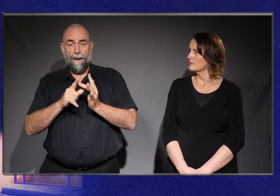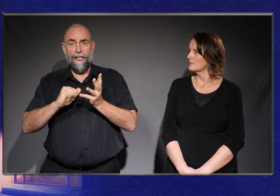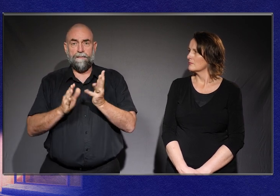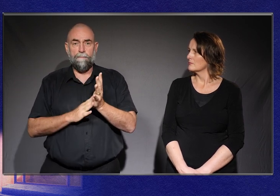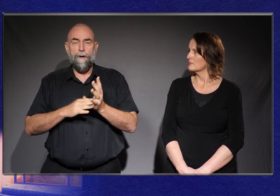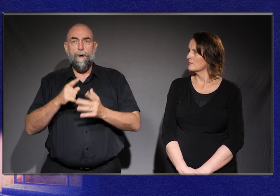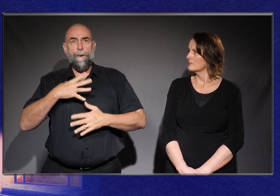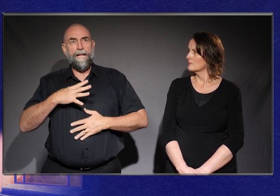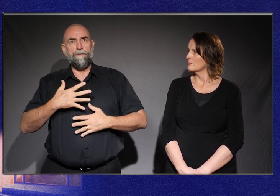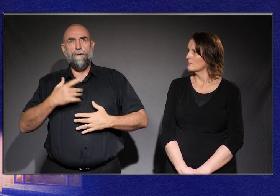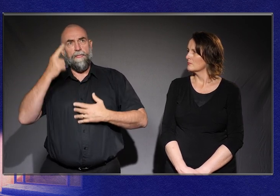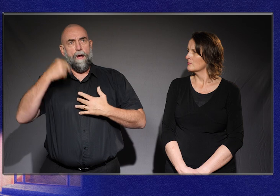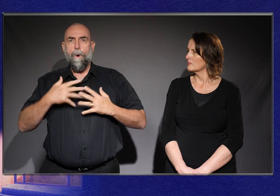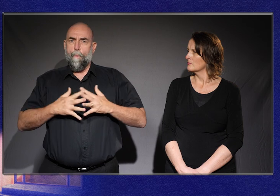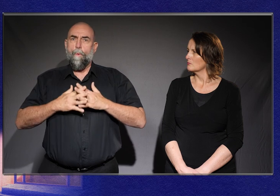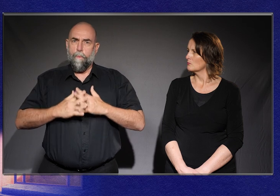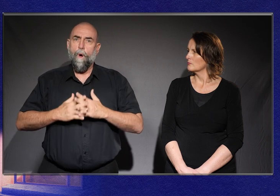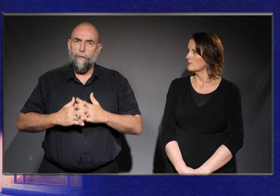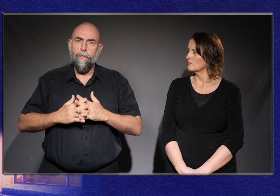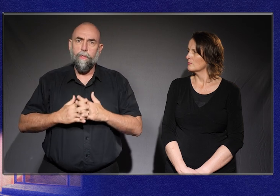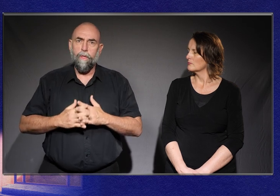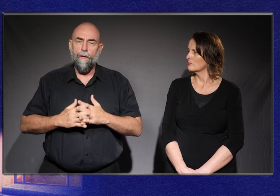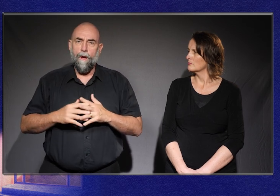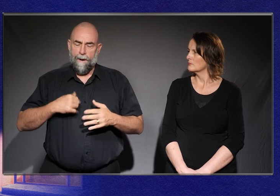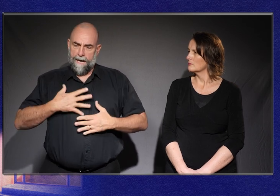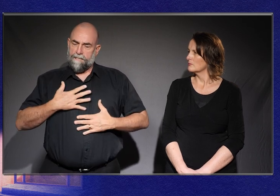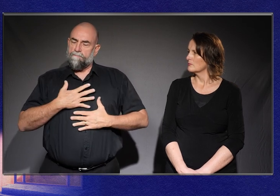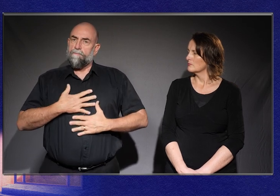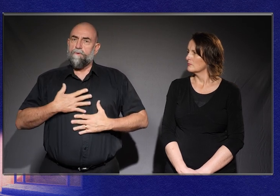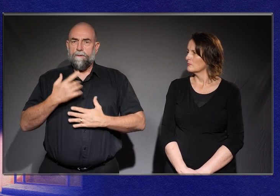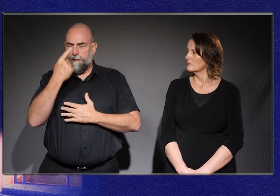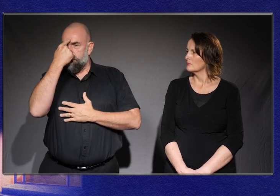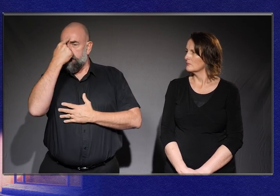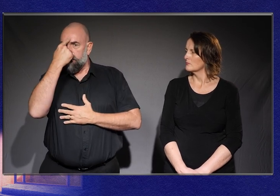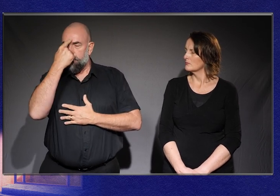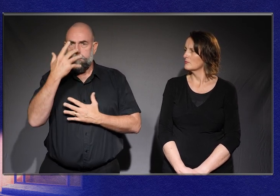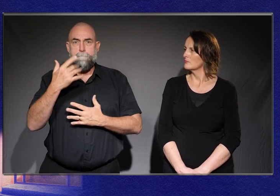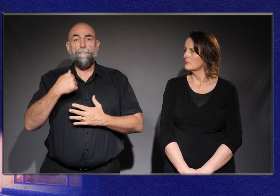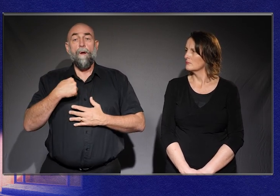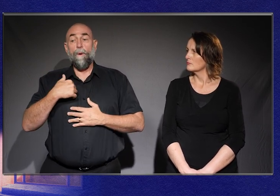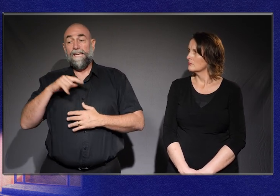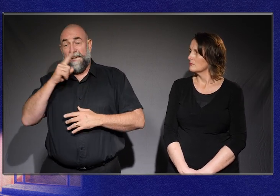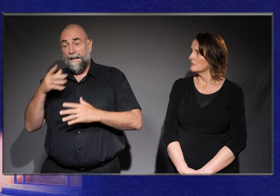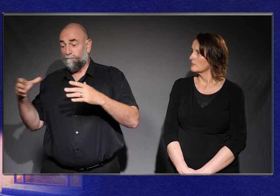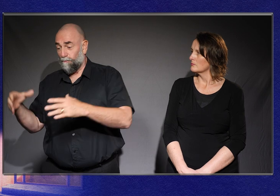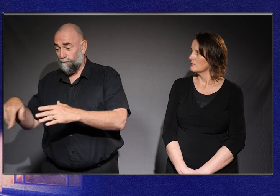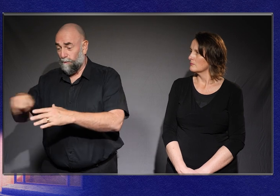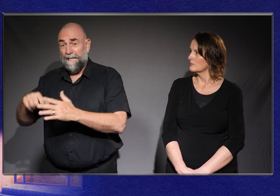But it can’t just be left with people with disability to fight for inclusion.